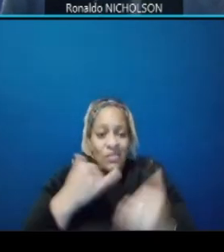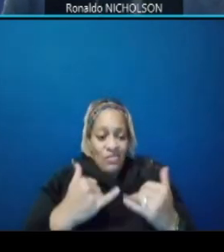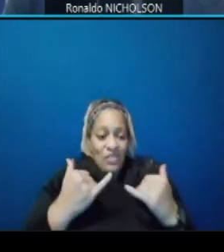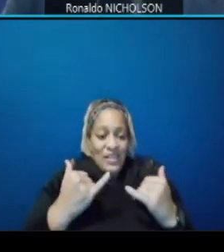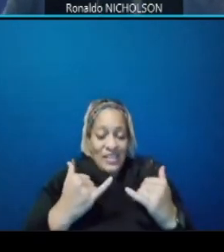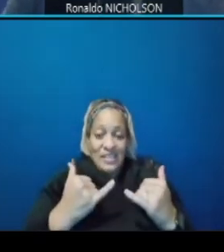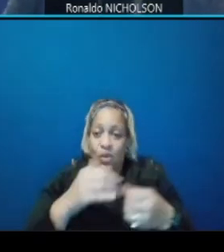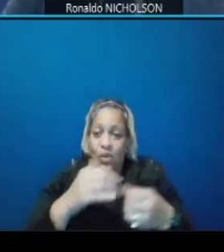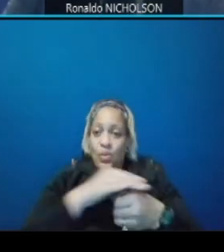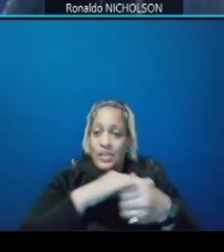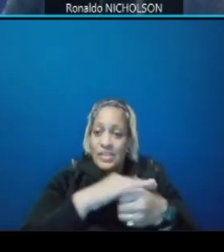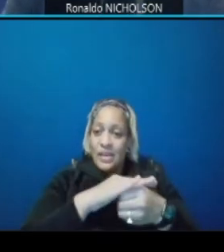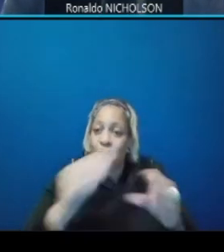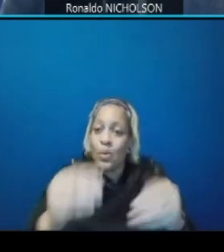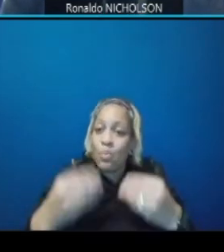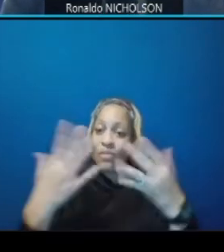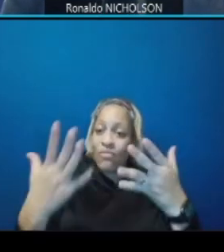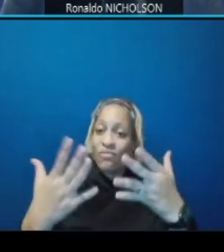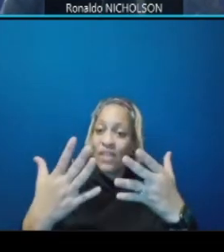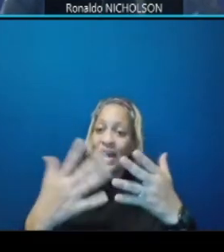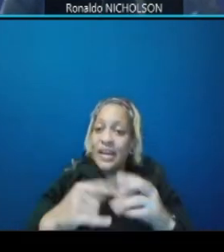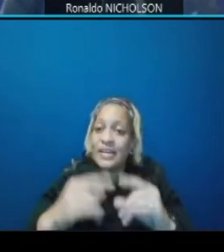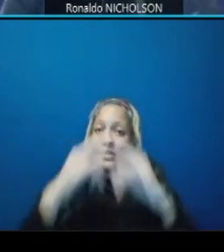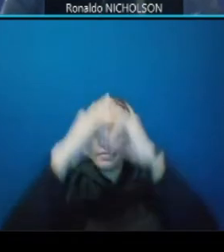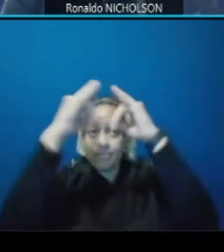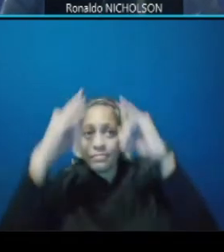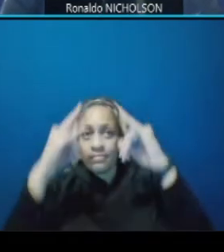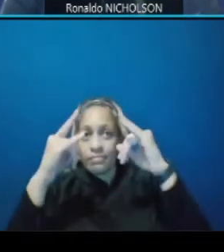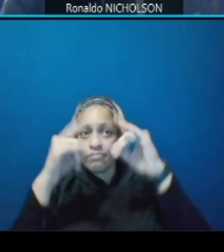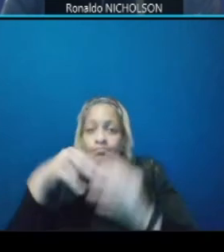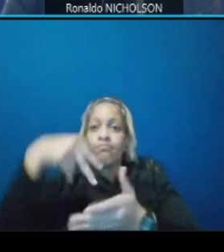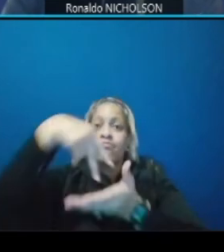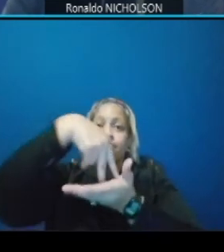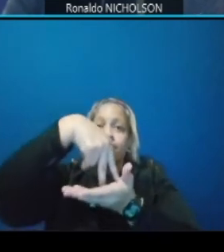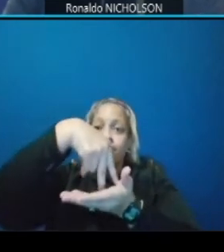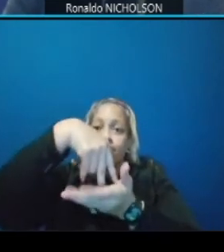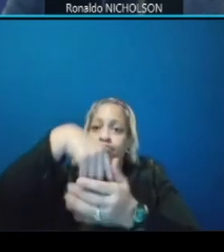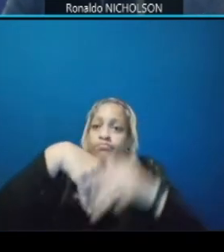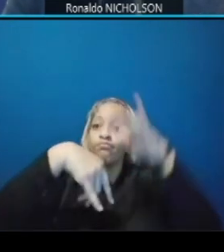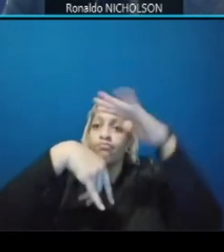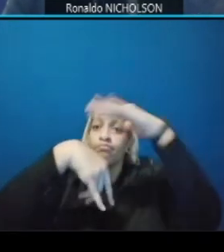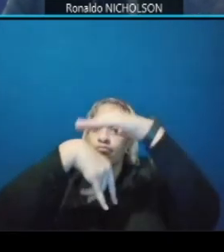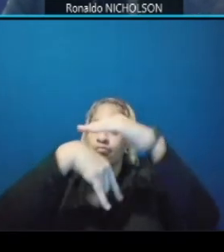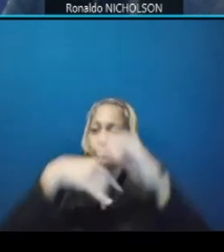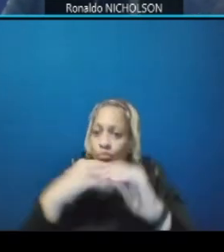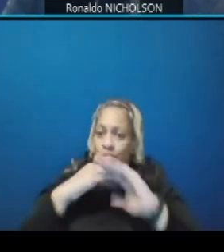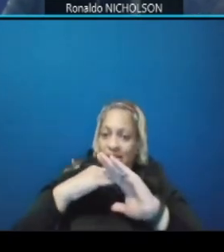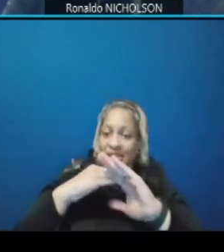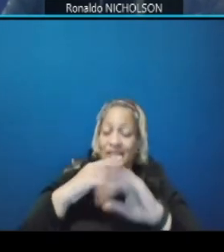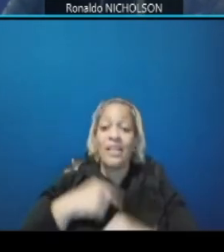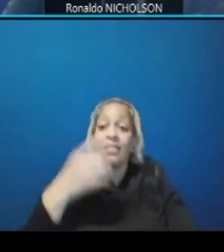uh providing shelters accessibility at signalized intersection low lev